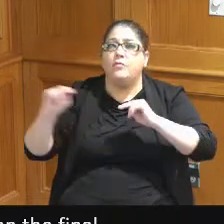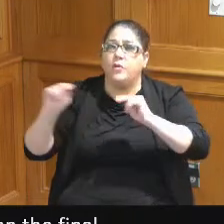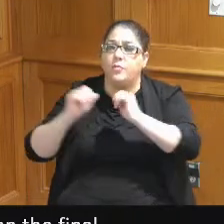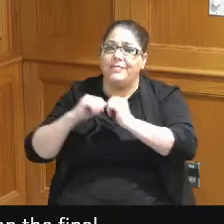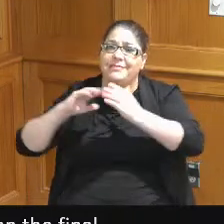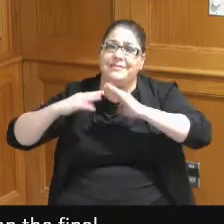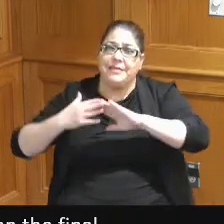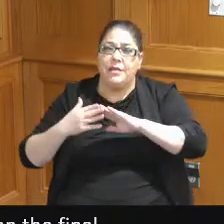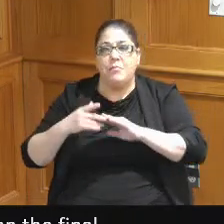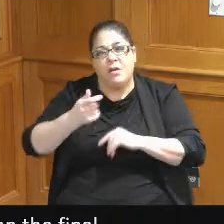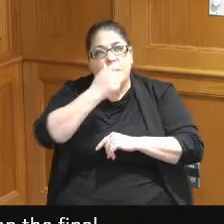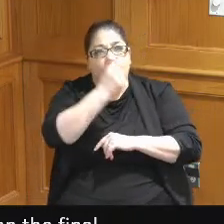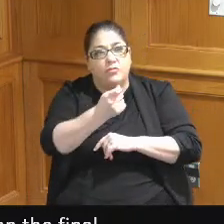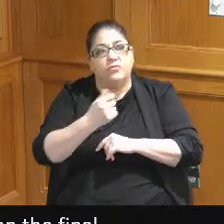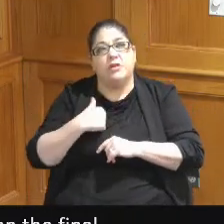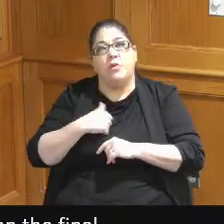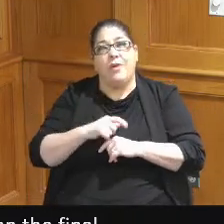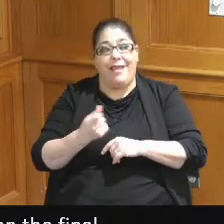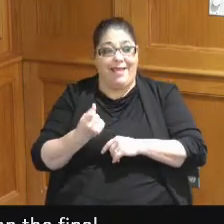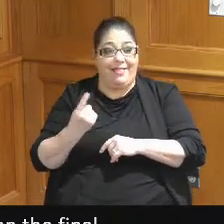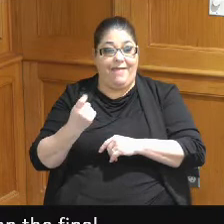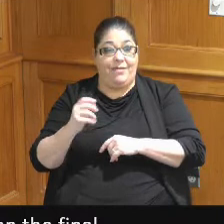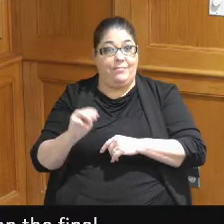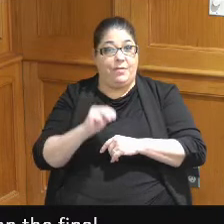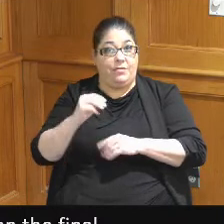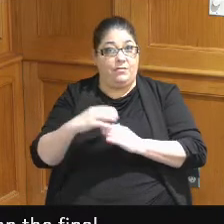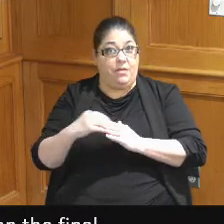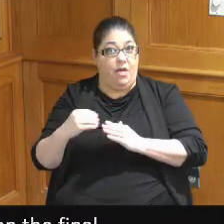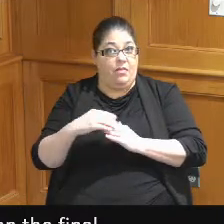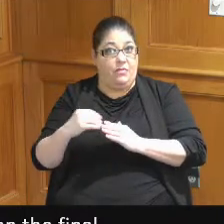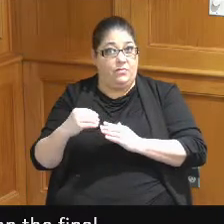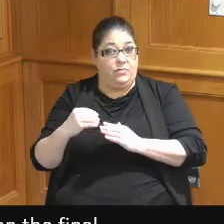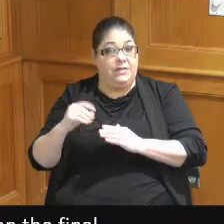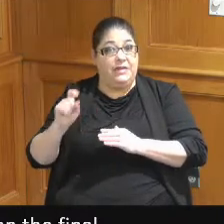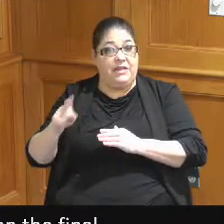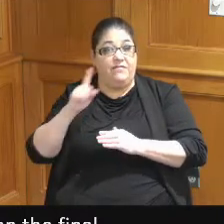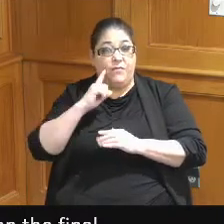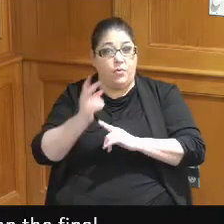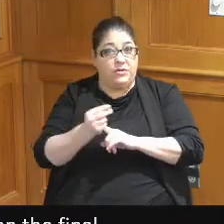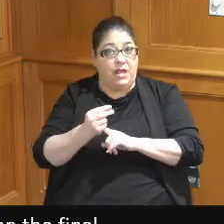just interesting that our Gap is 11 million dollars and then on here we're asked to give